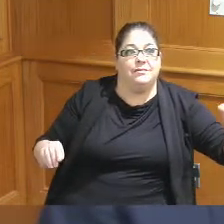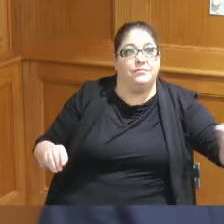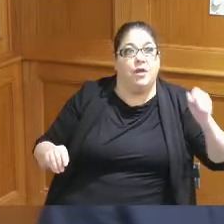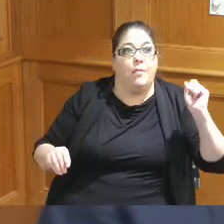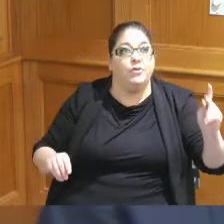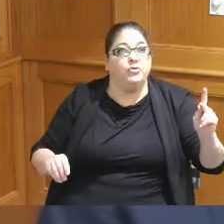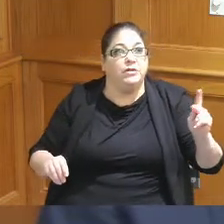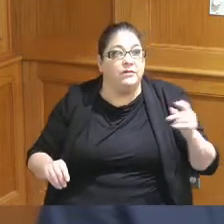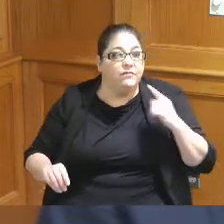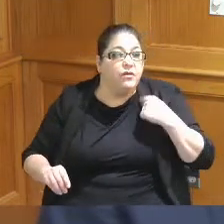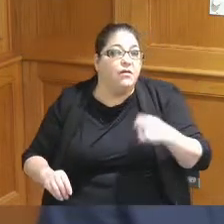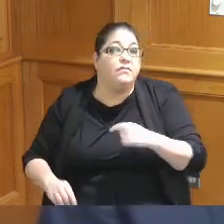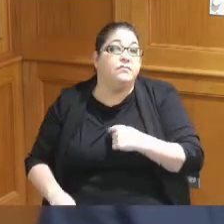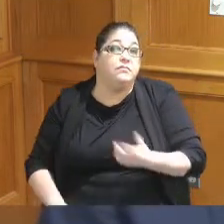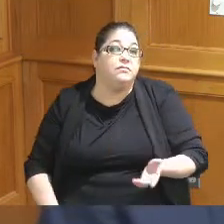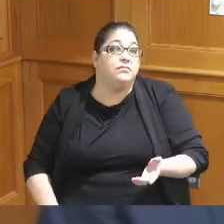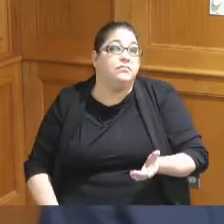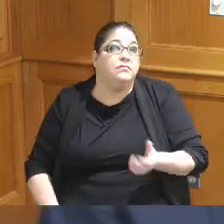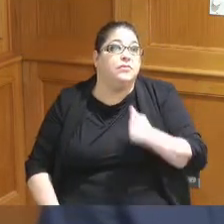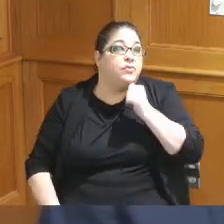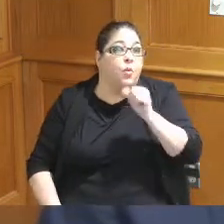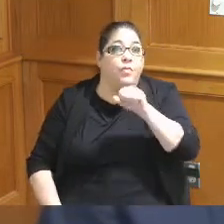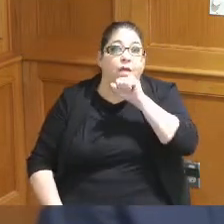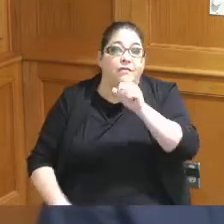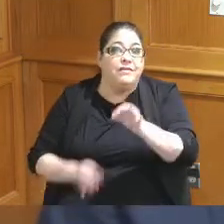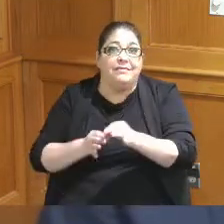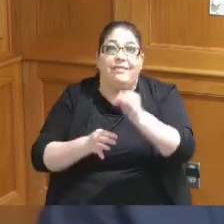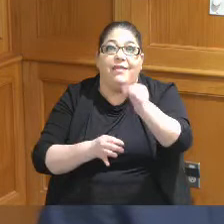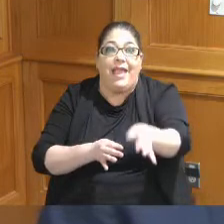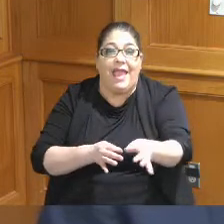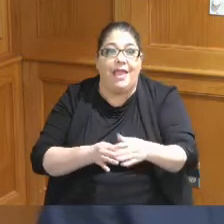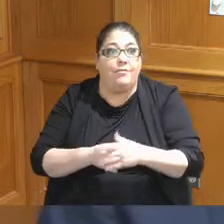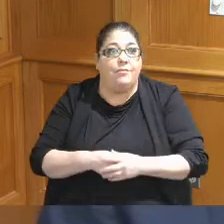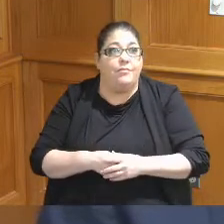for us so while I don't love delay either the delay has allowed us to think through